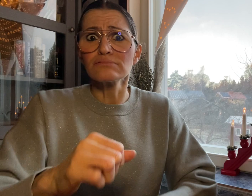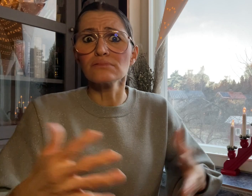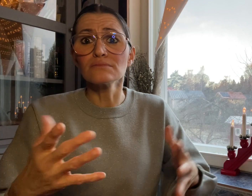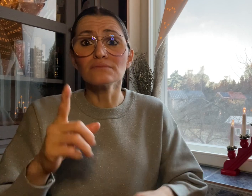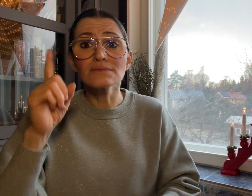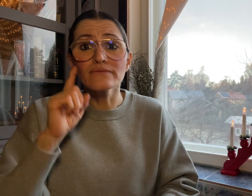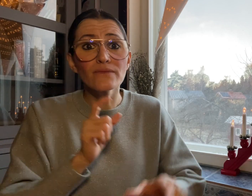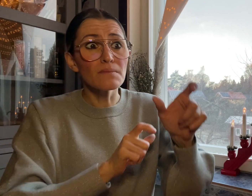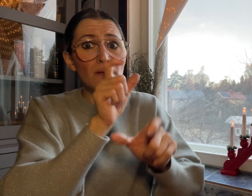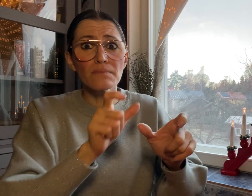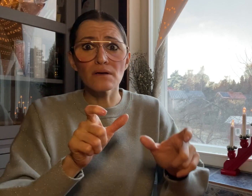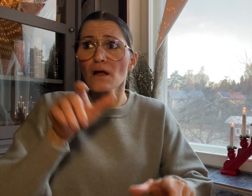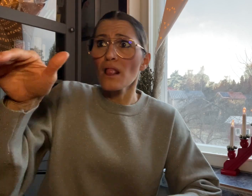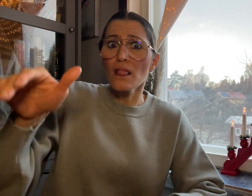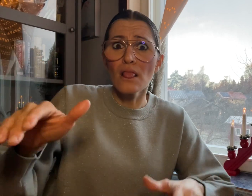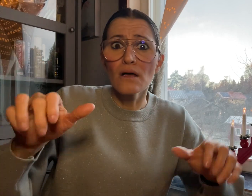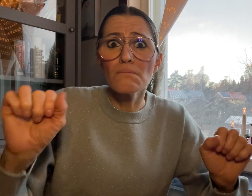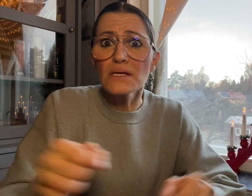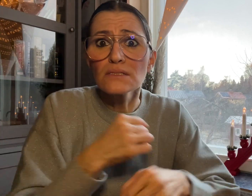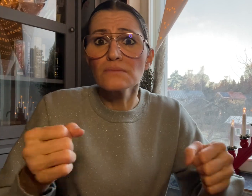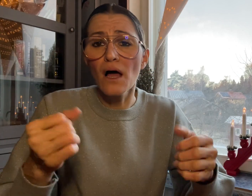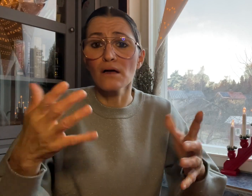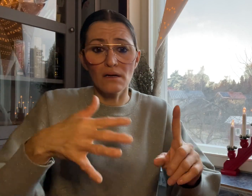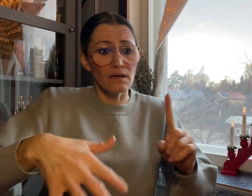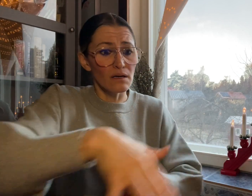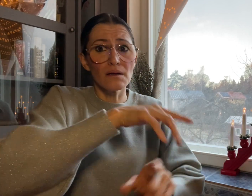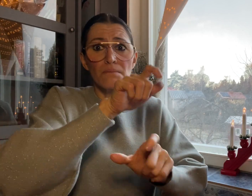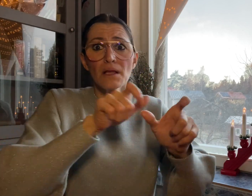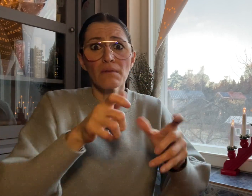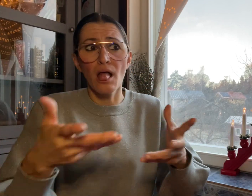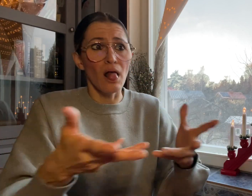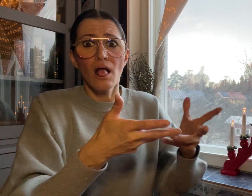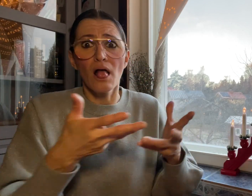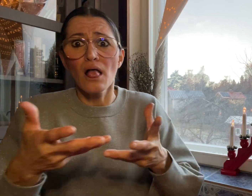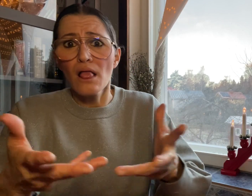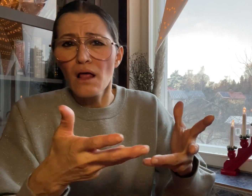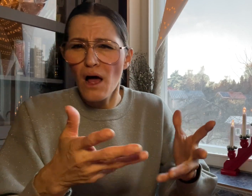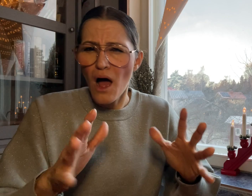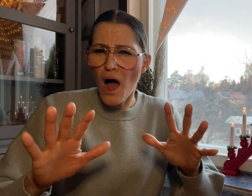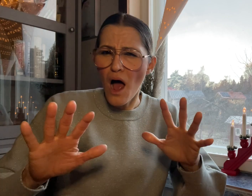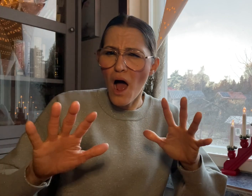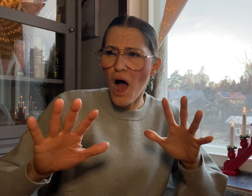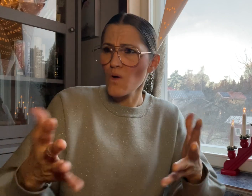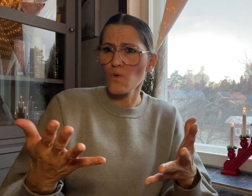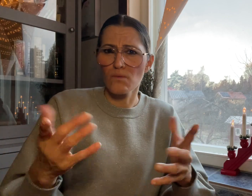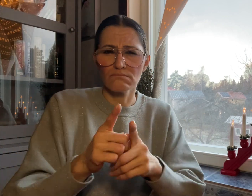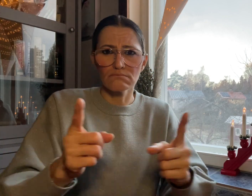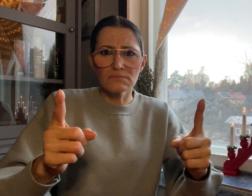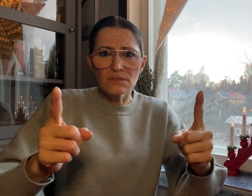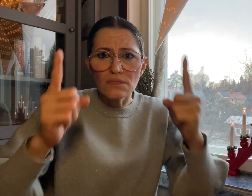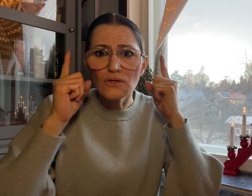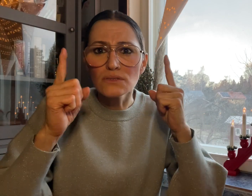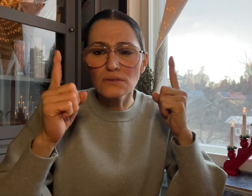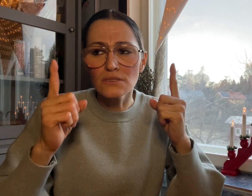Deaf people and people around them could be in danger.